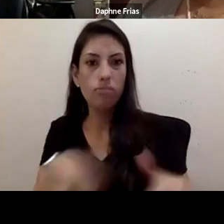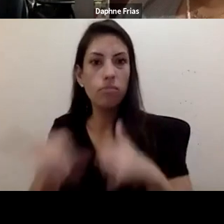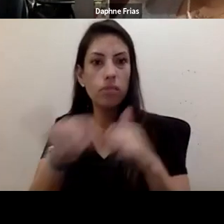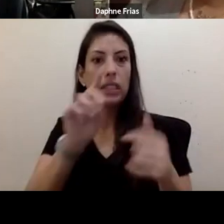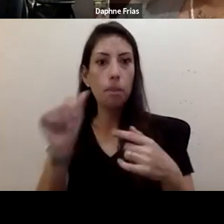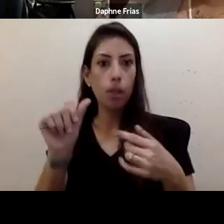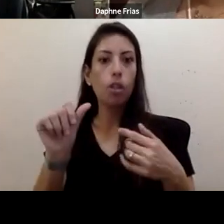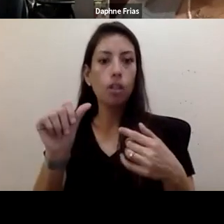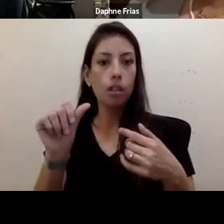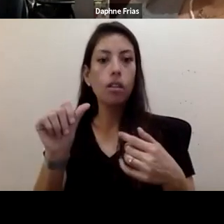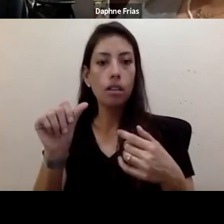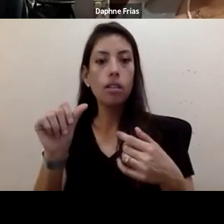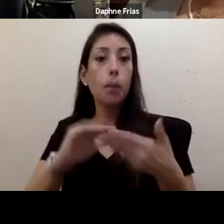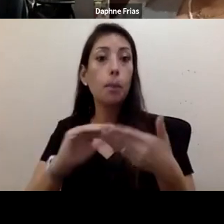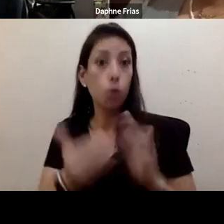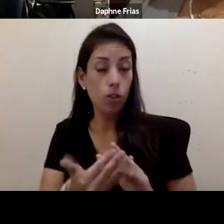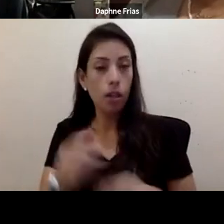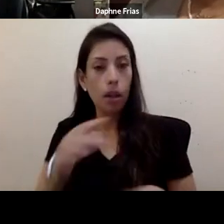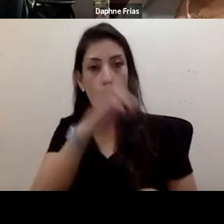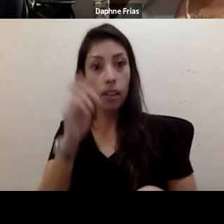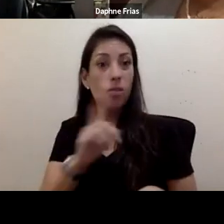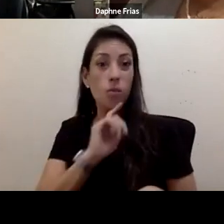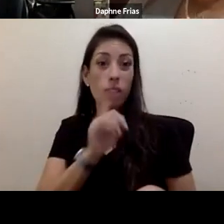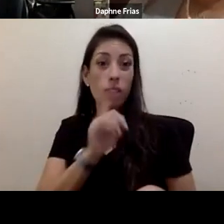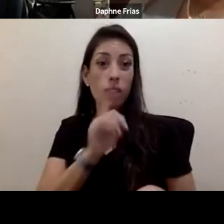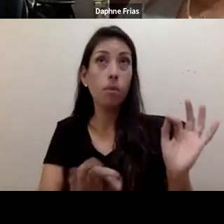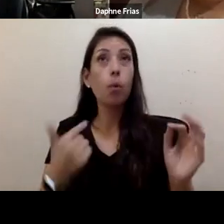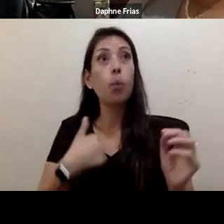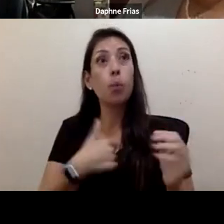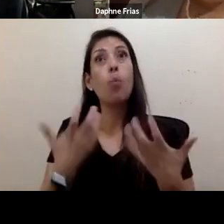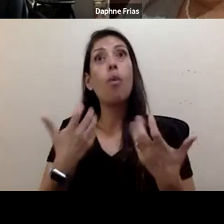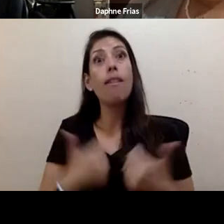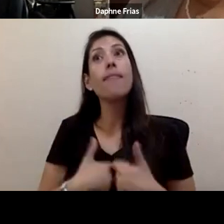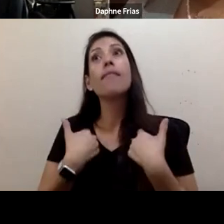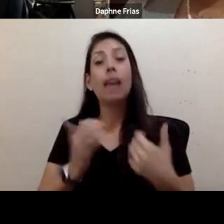because simply living our lives is challenging the status quo.